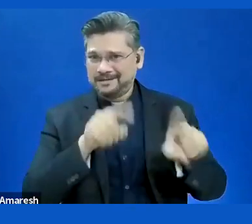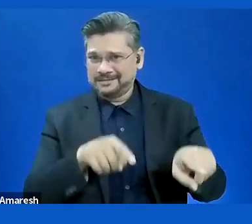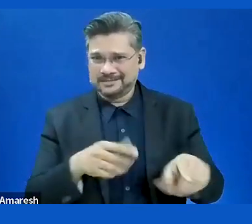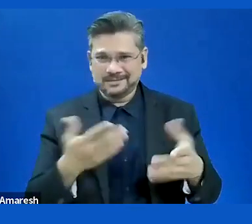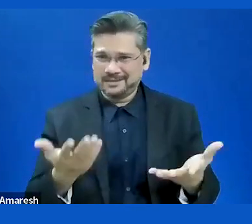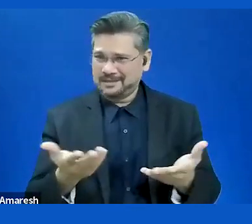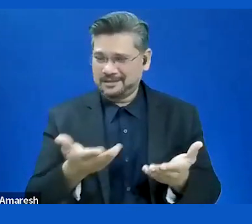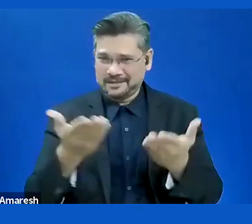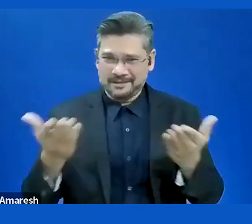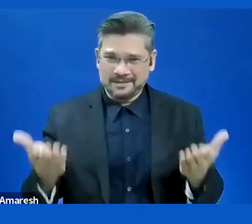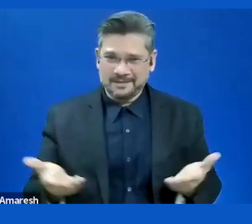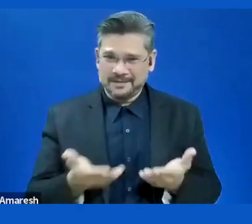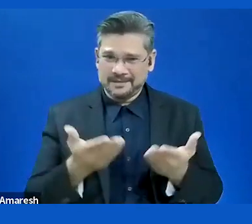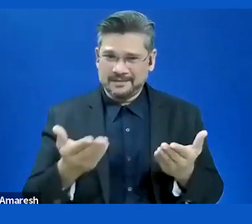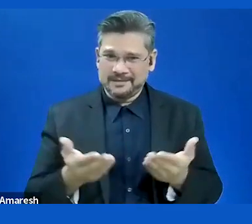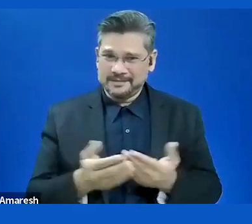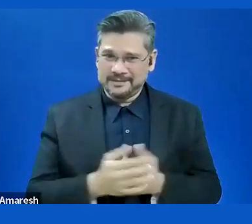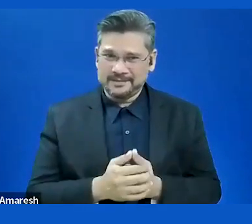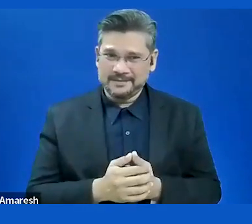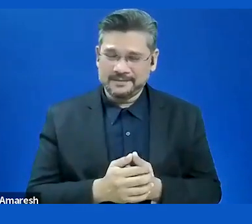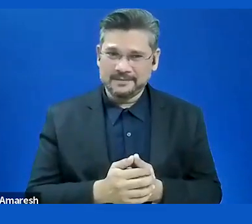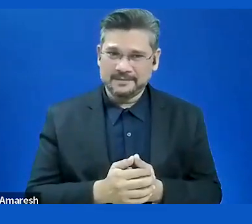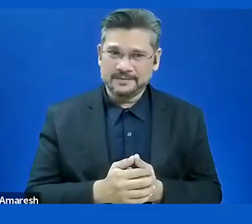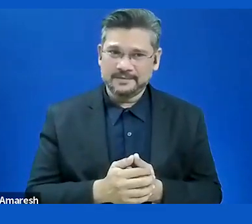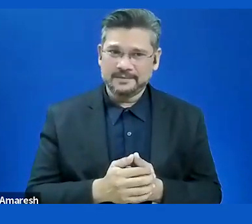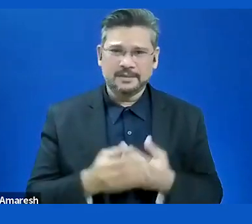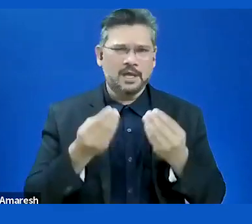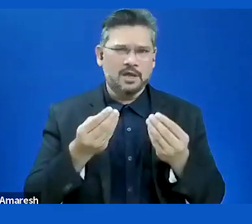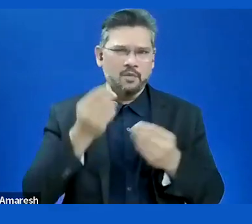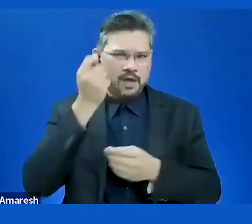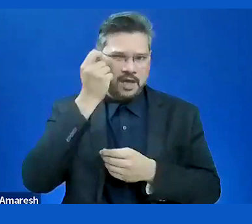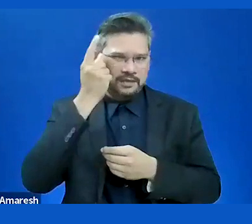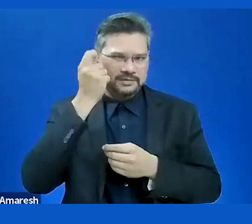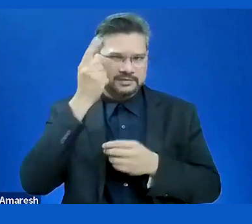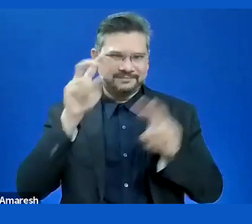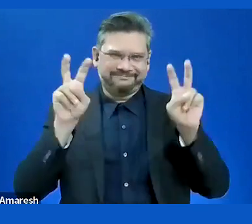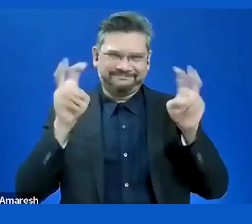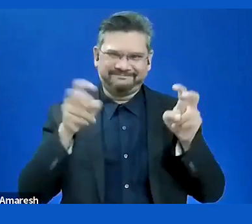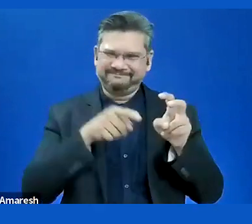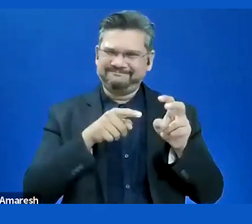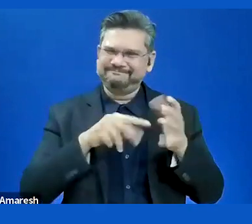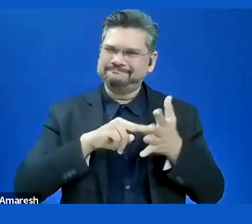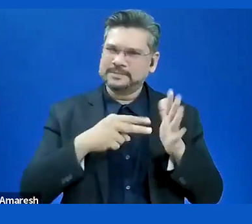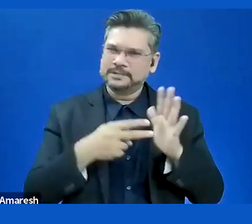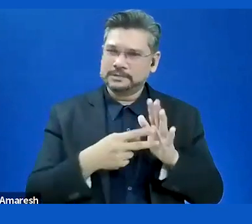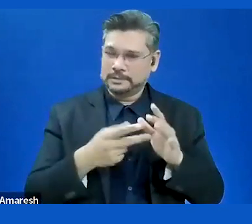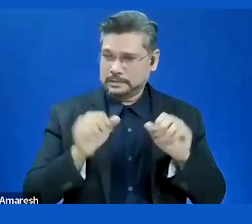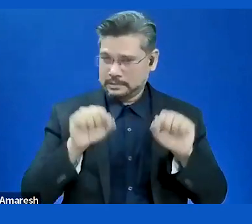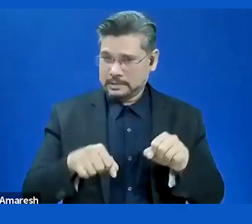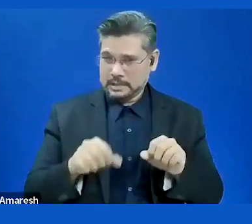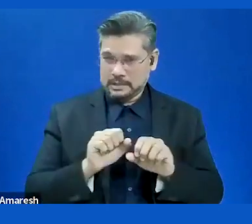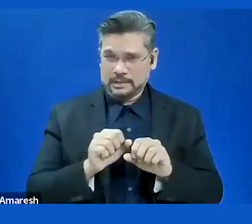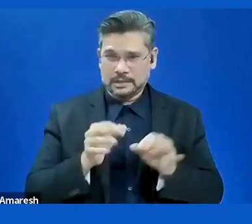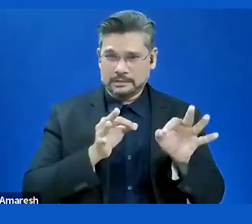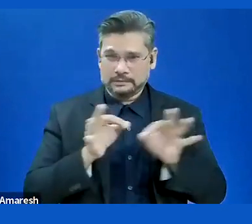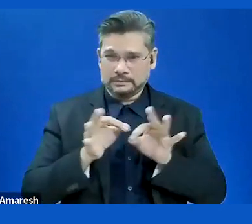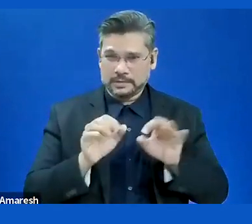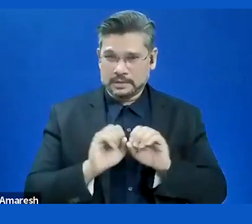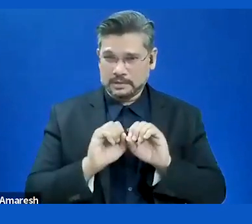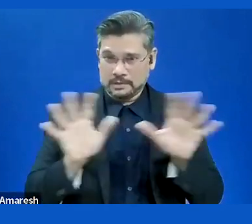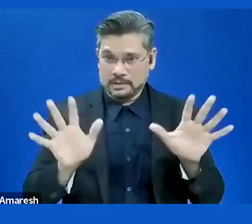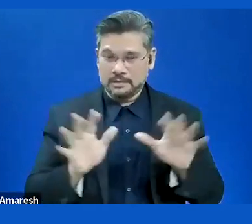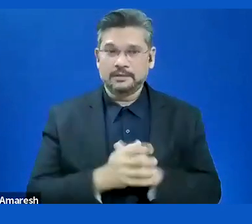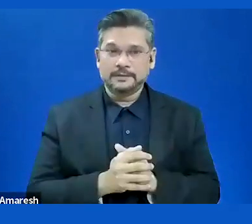something to define understandability, I guess. >> SARA KJELLSTRAND: This is a big question.